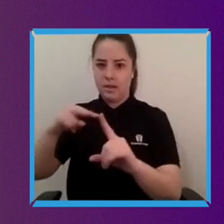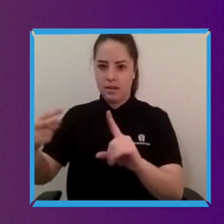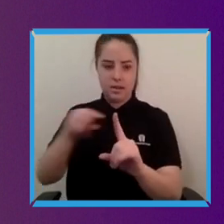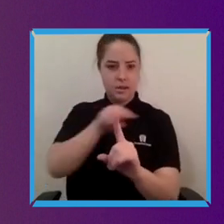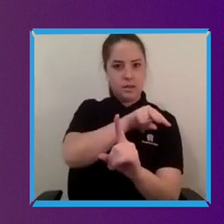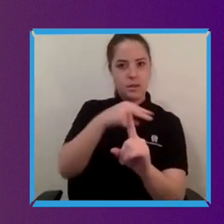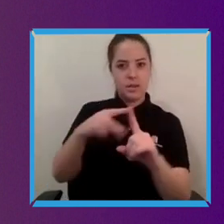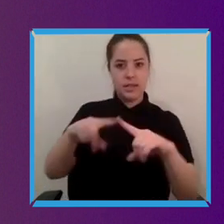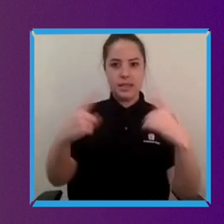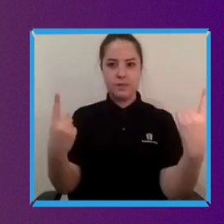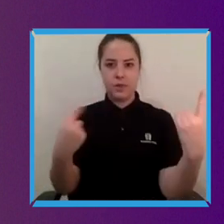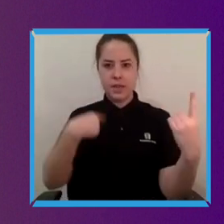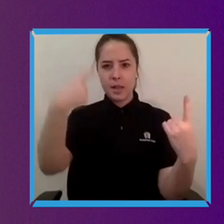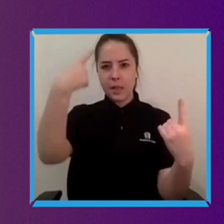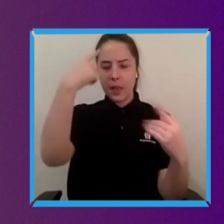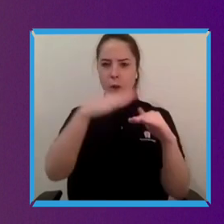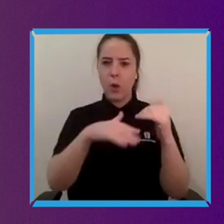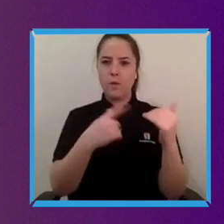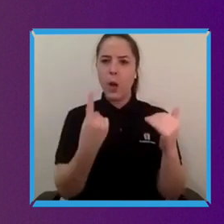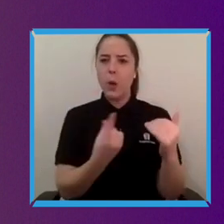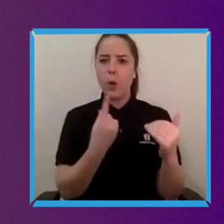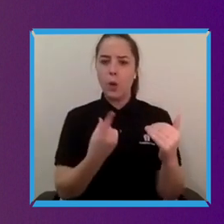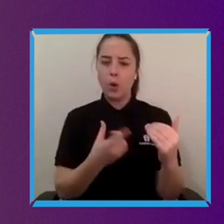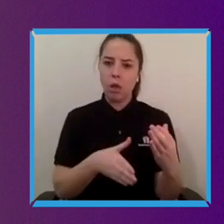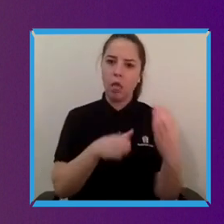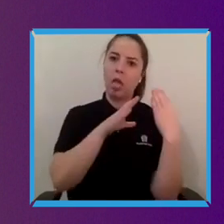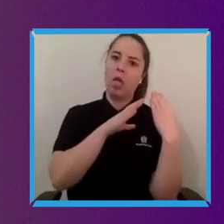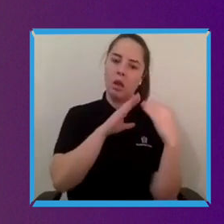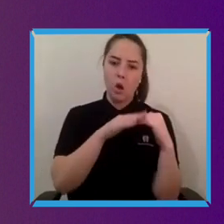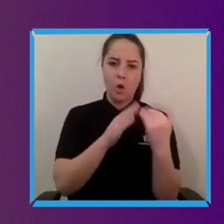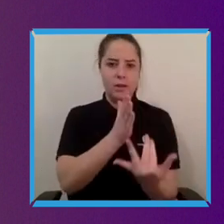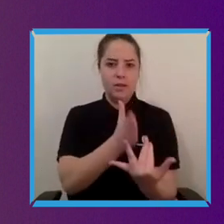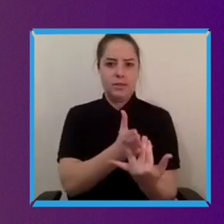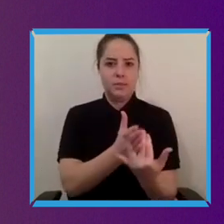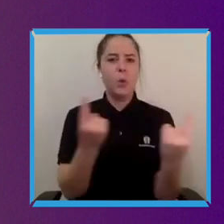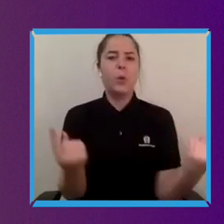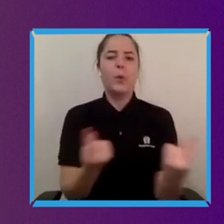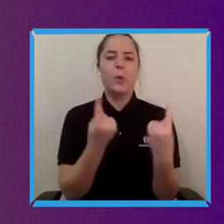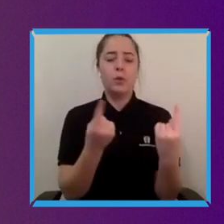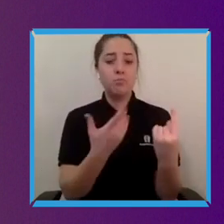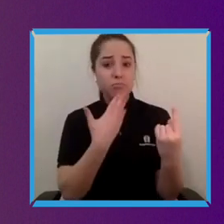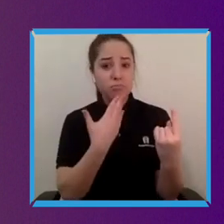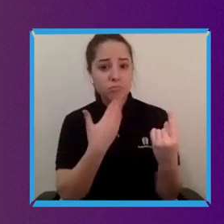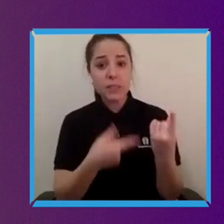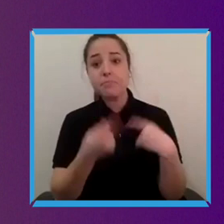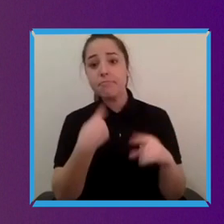who bears the cost of accessibility and I wondered if you could give us kind of you you give a great example